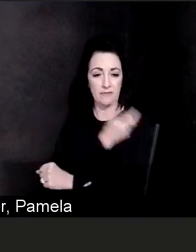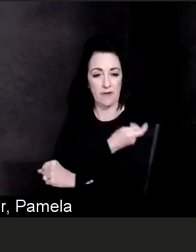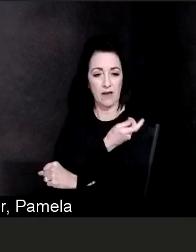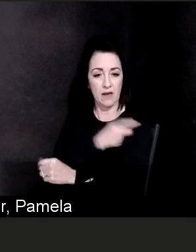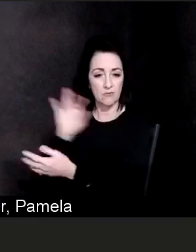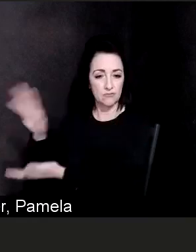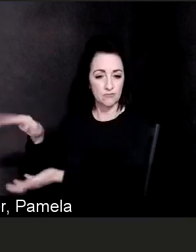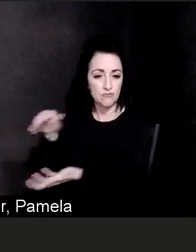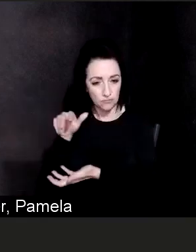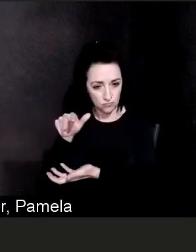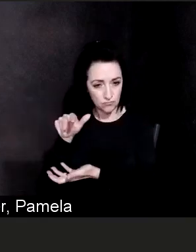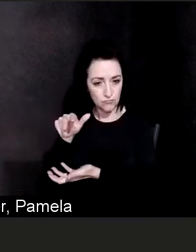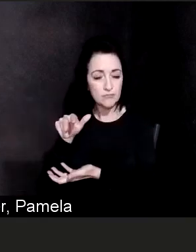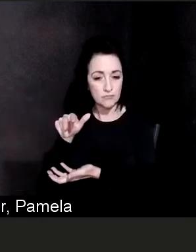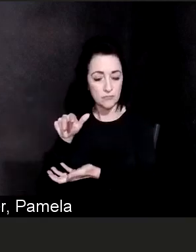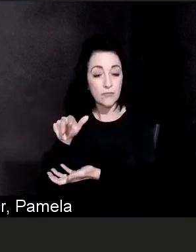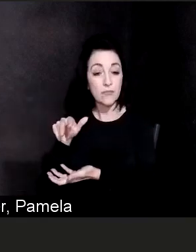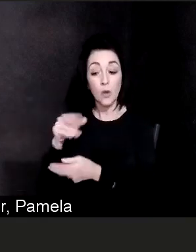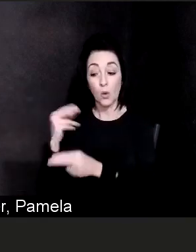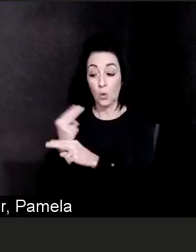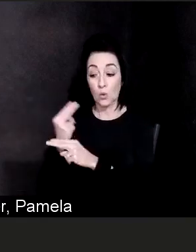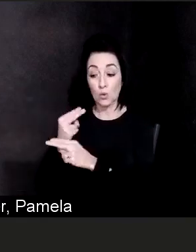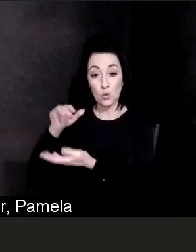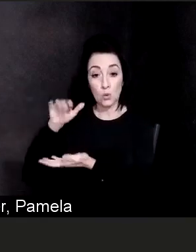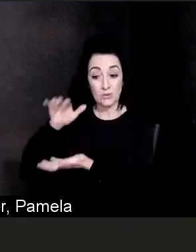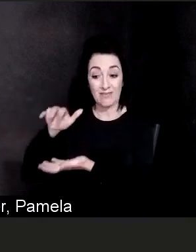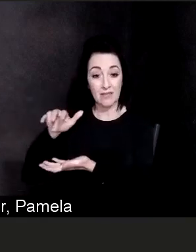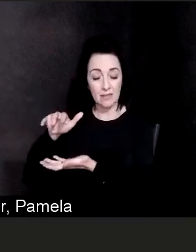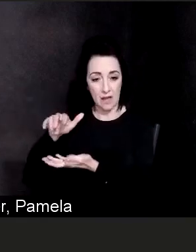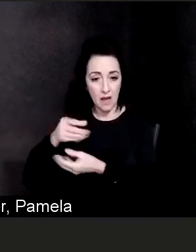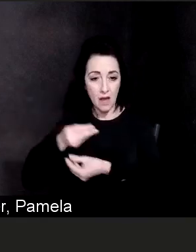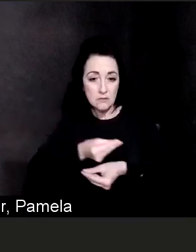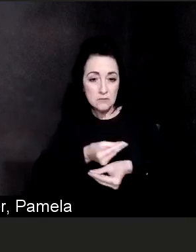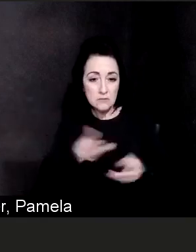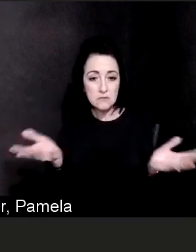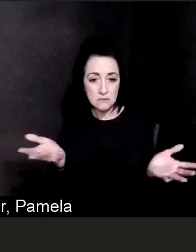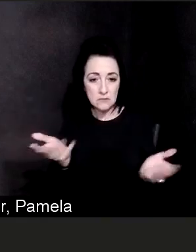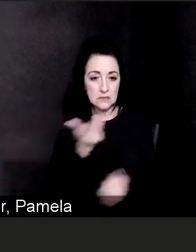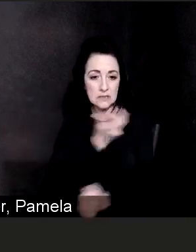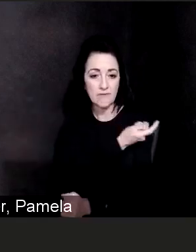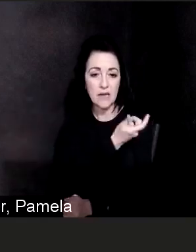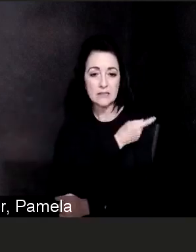We started to vaccinate our team members within hours of receiving that vaccine.